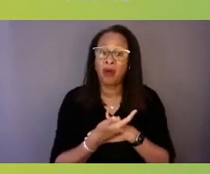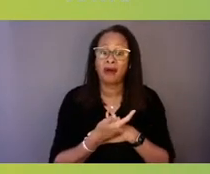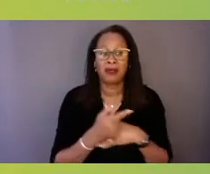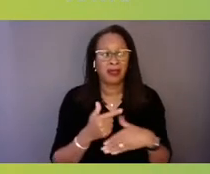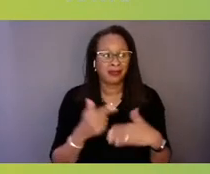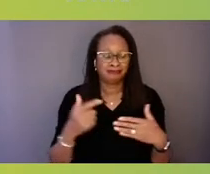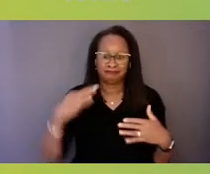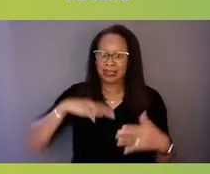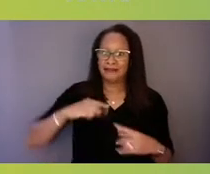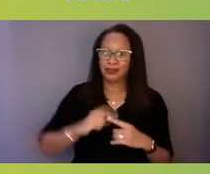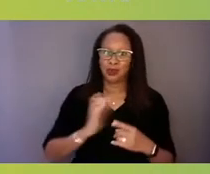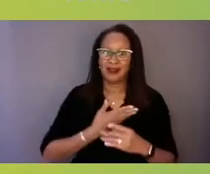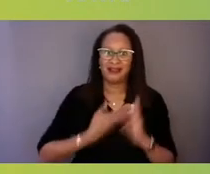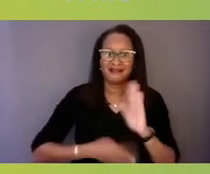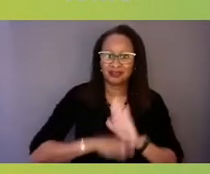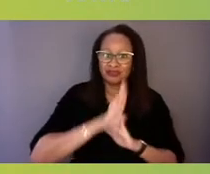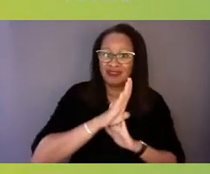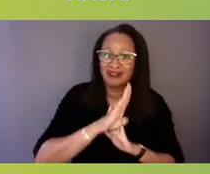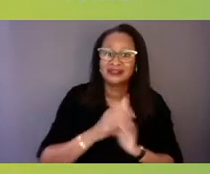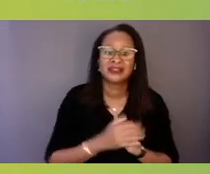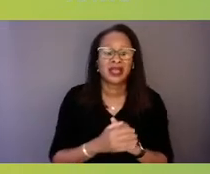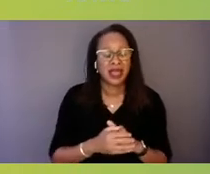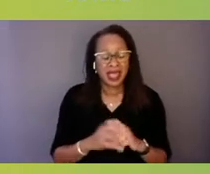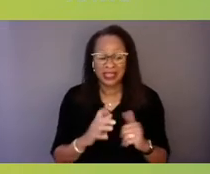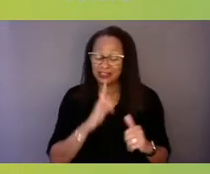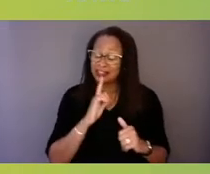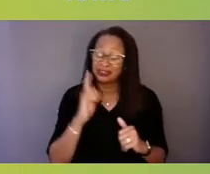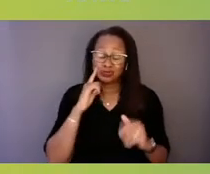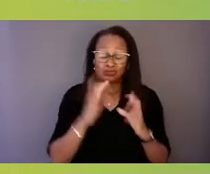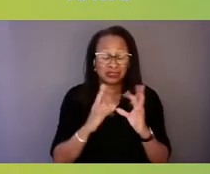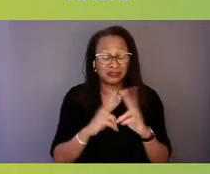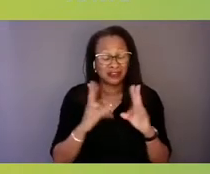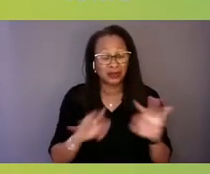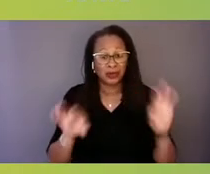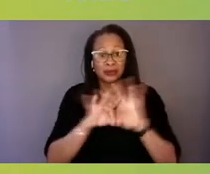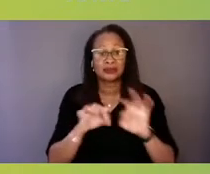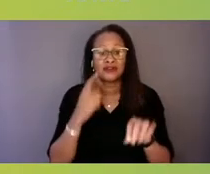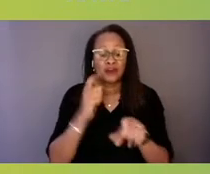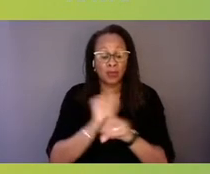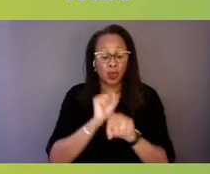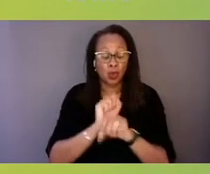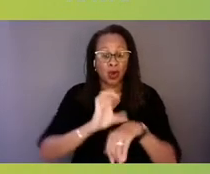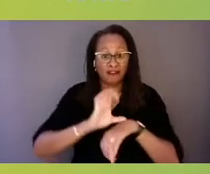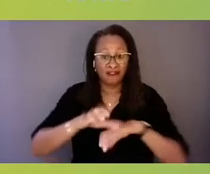I think that's really critical. I think from the workforce perspective, and thank you so much for bringing that up,